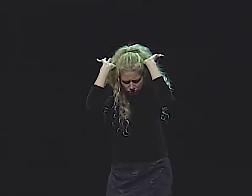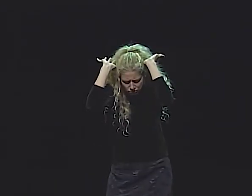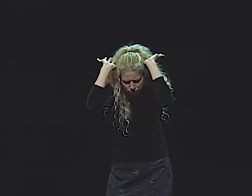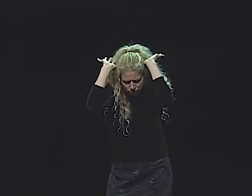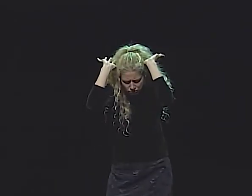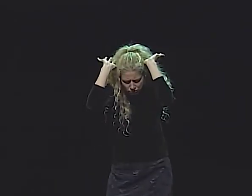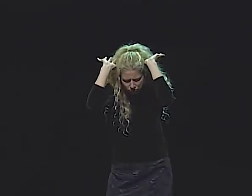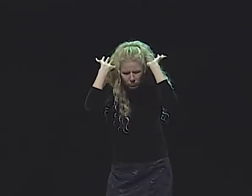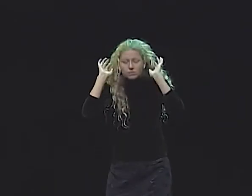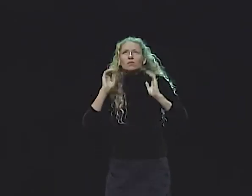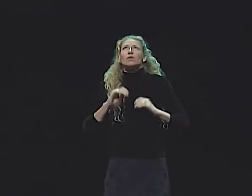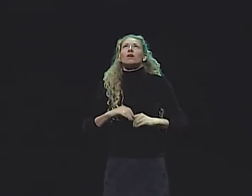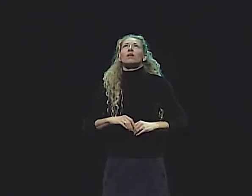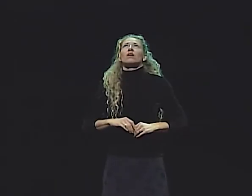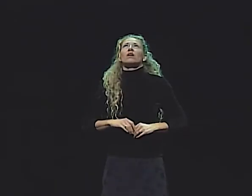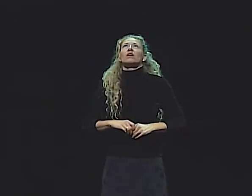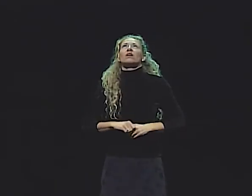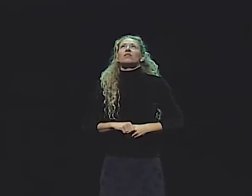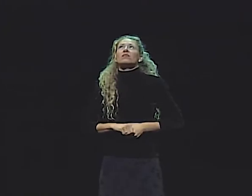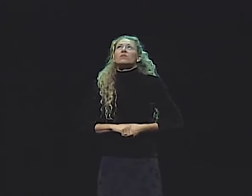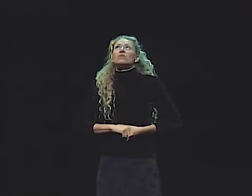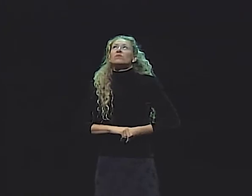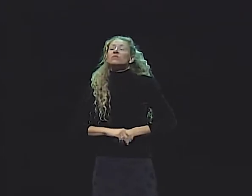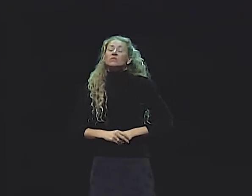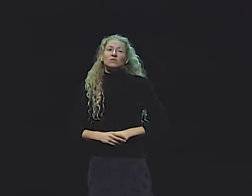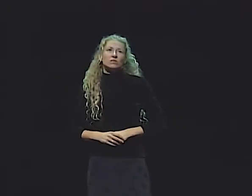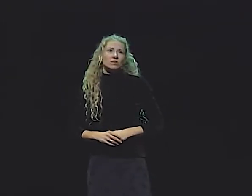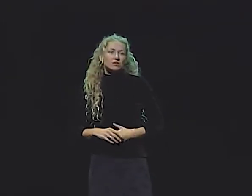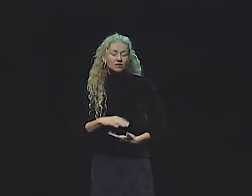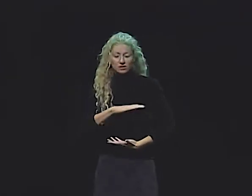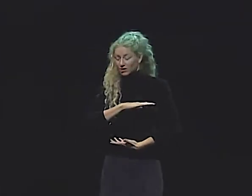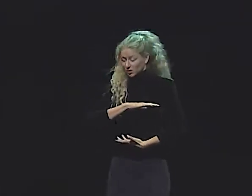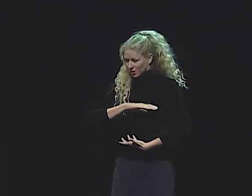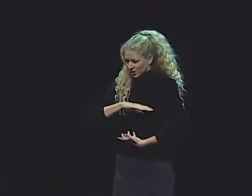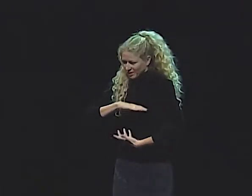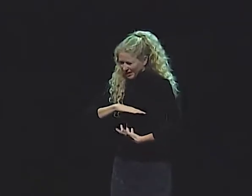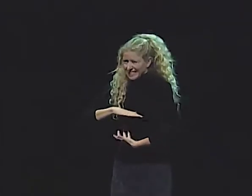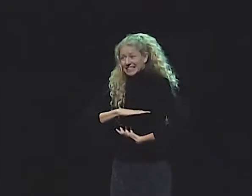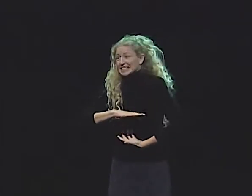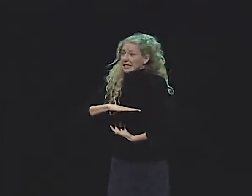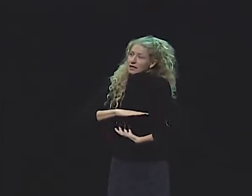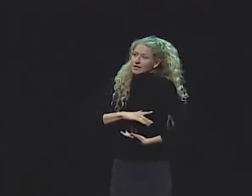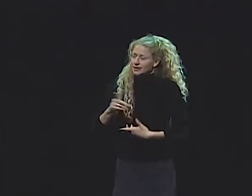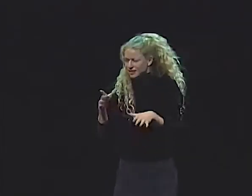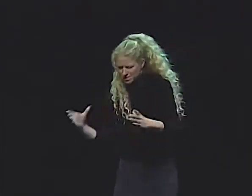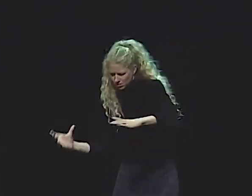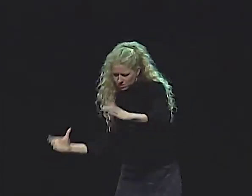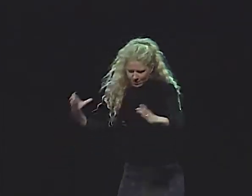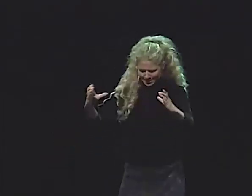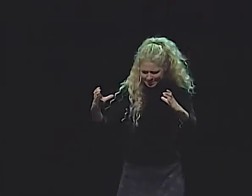SHE LOOKED UP THE COLUMNS TO THE STATUES THAT WERE HOLDING UP THE HUGE PORTICO ABOVE,